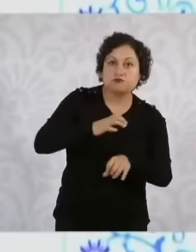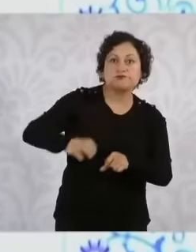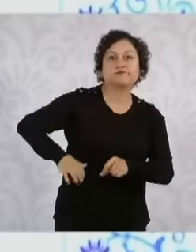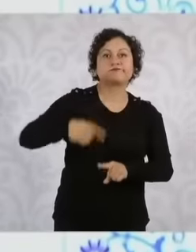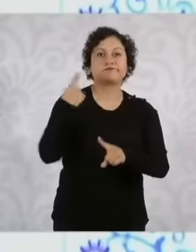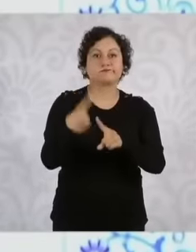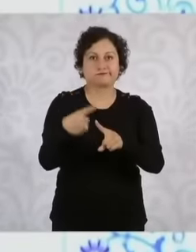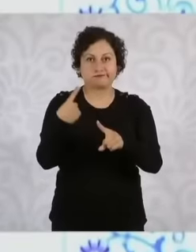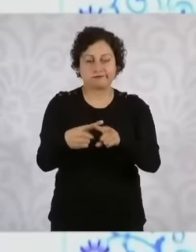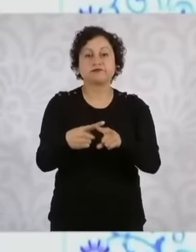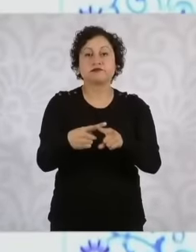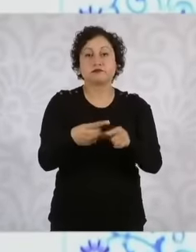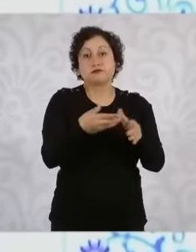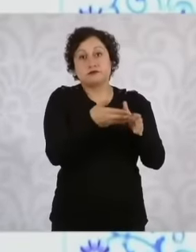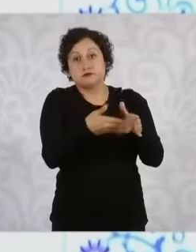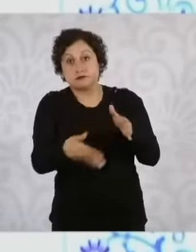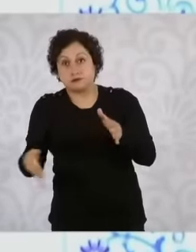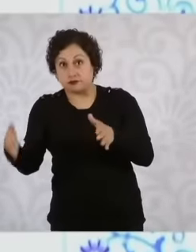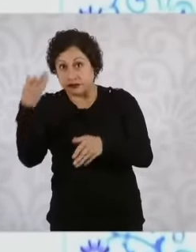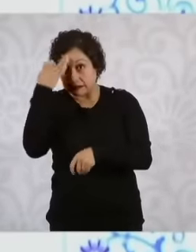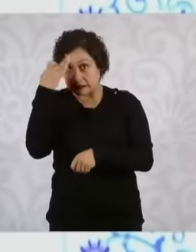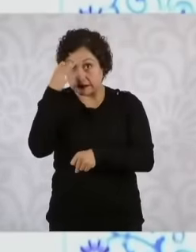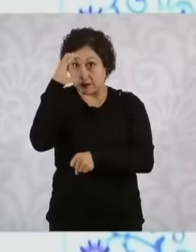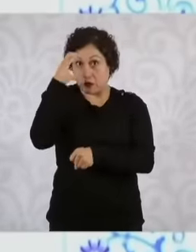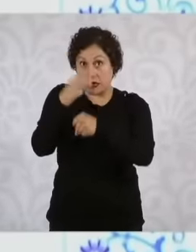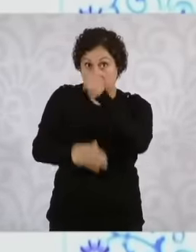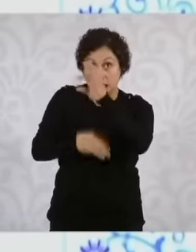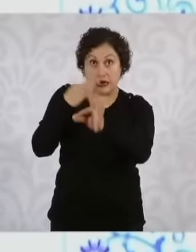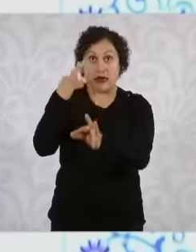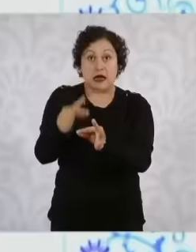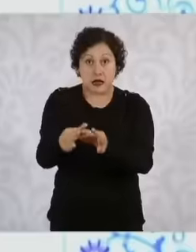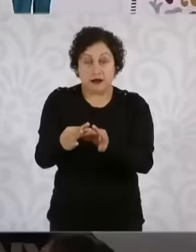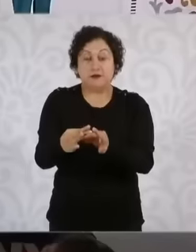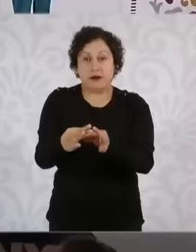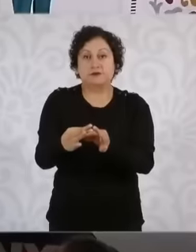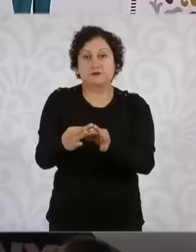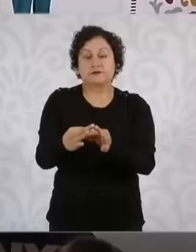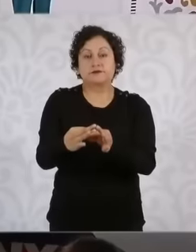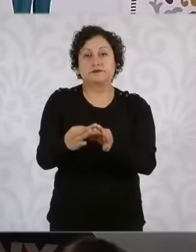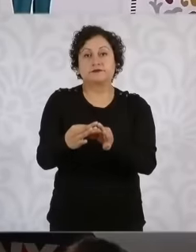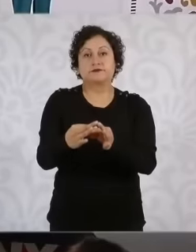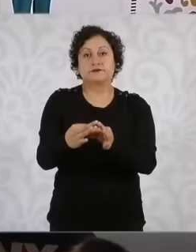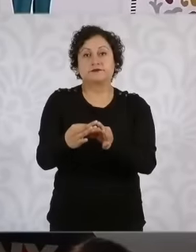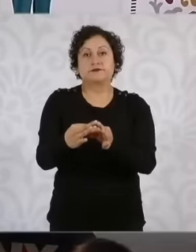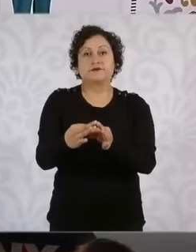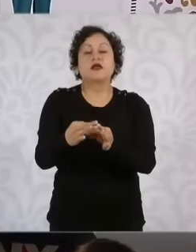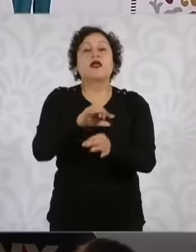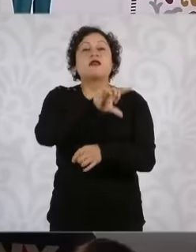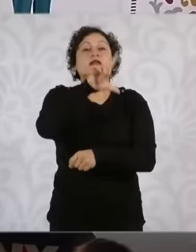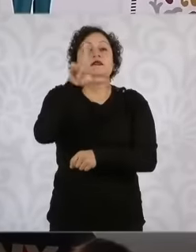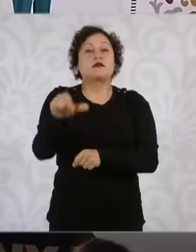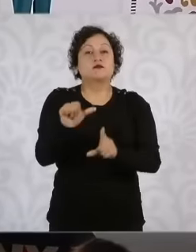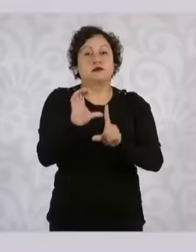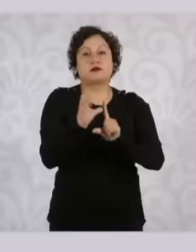This is the deadline to register for the call. The committees will publish